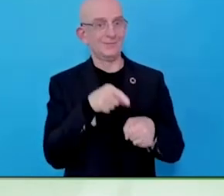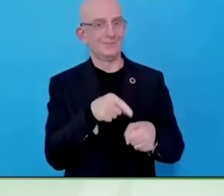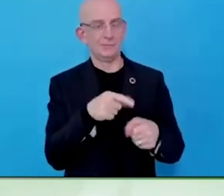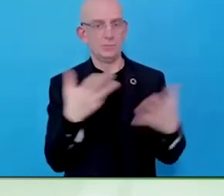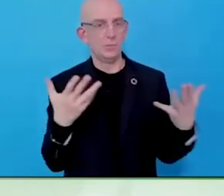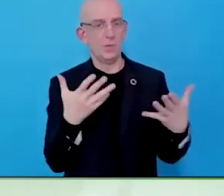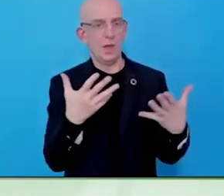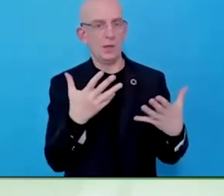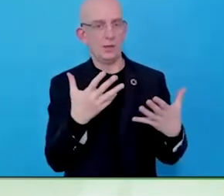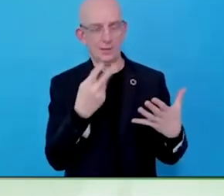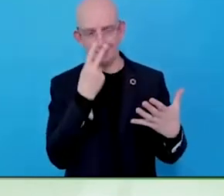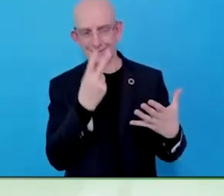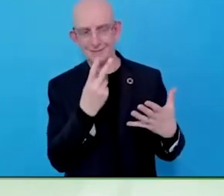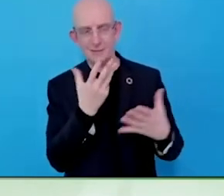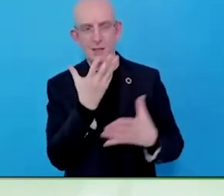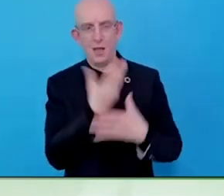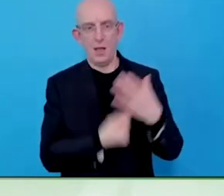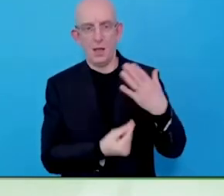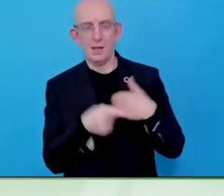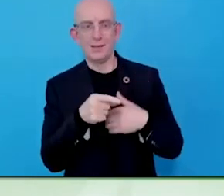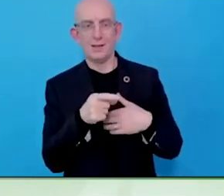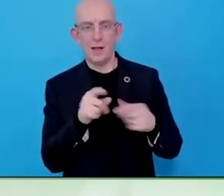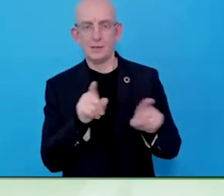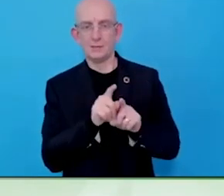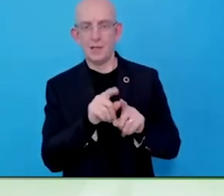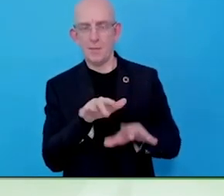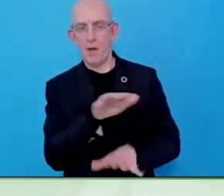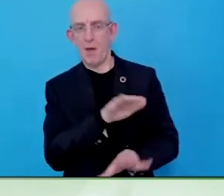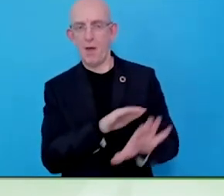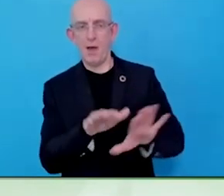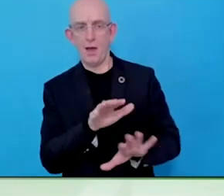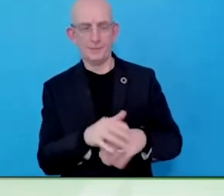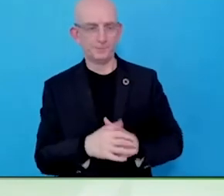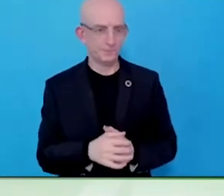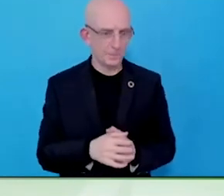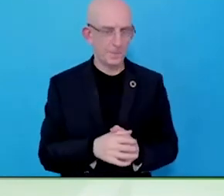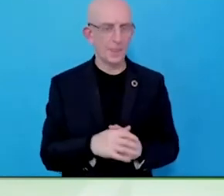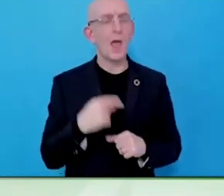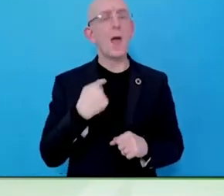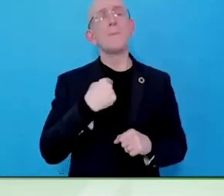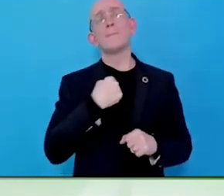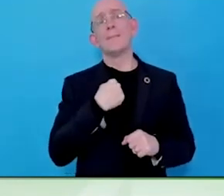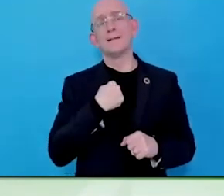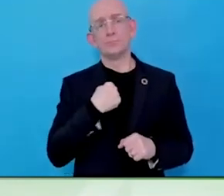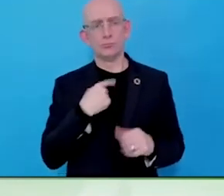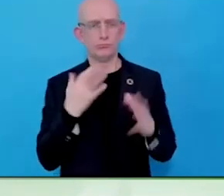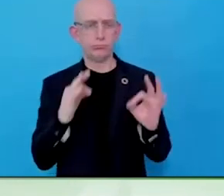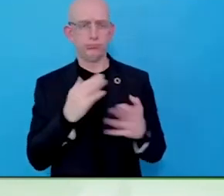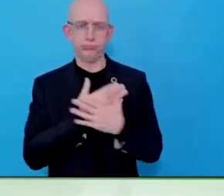When you are talking about the disability community, learning about business, I also think it's important for them to learn about